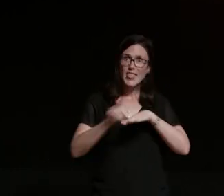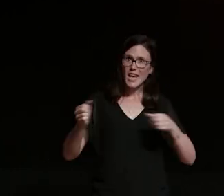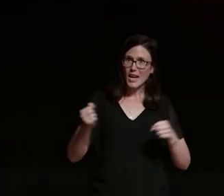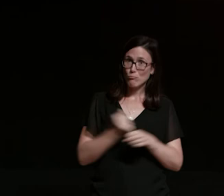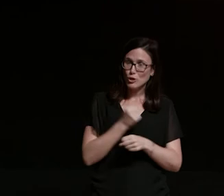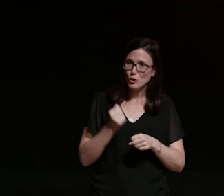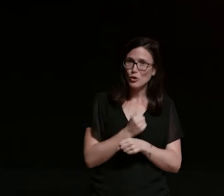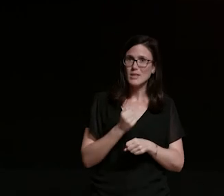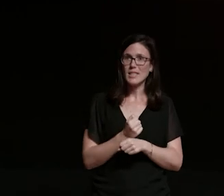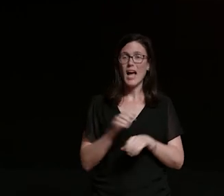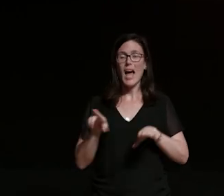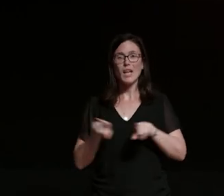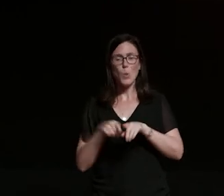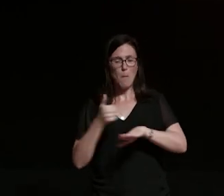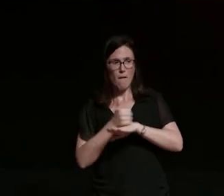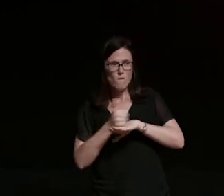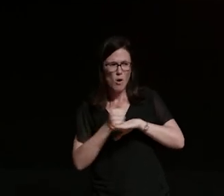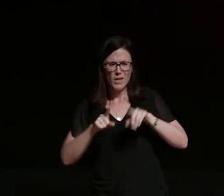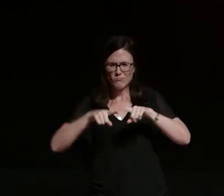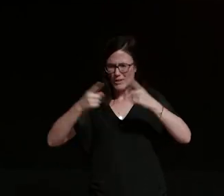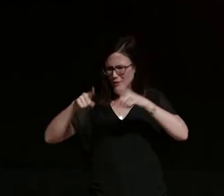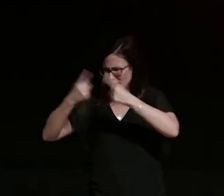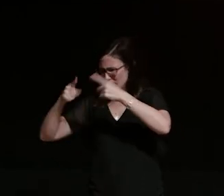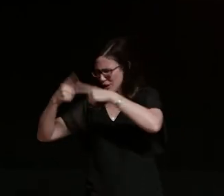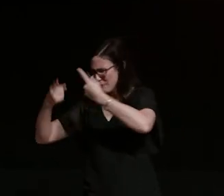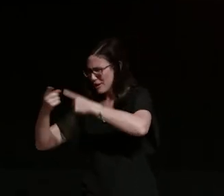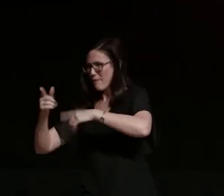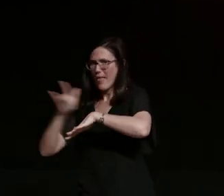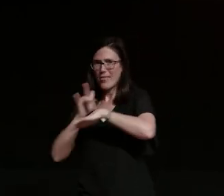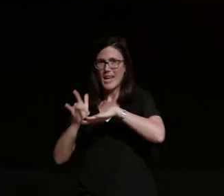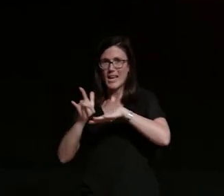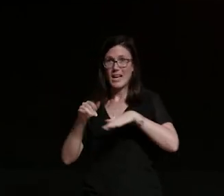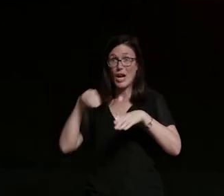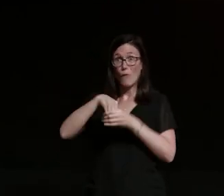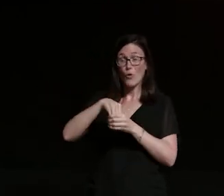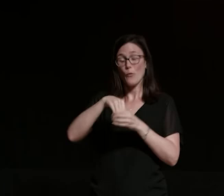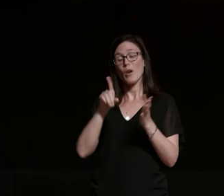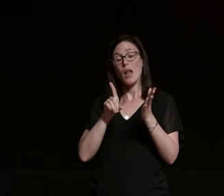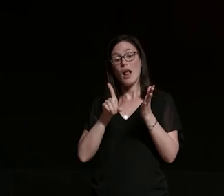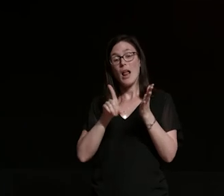starred in the neighborhood by lebron theater company amazing future ancestors by metro